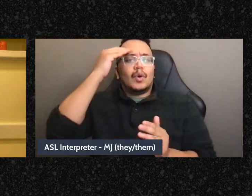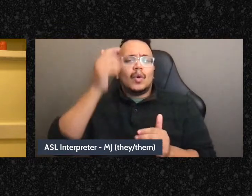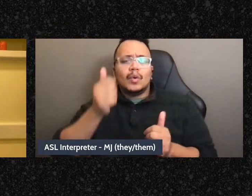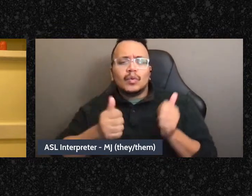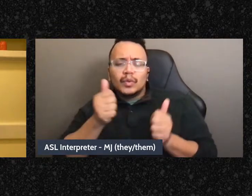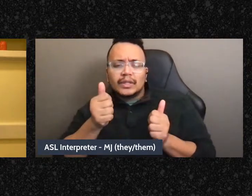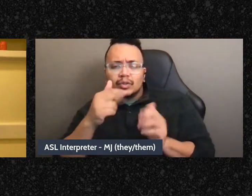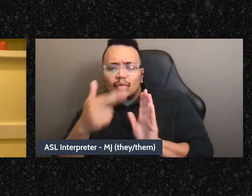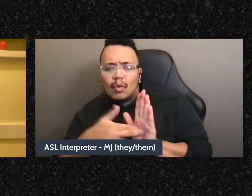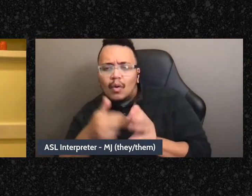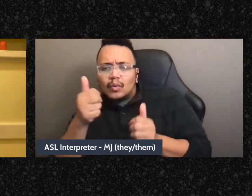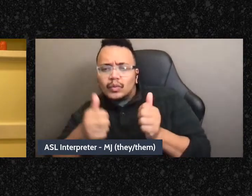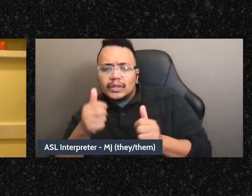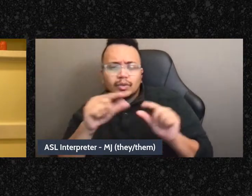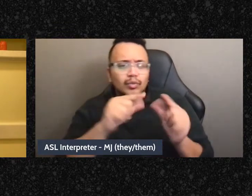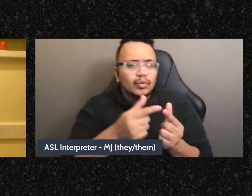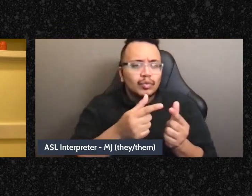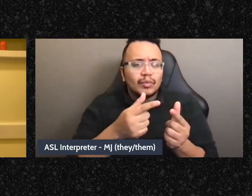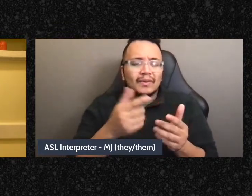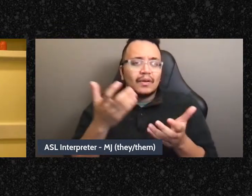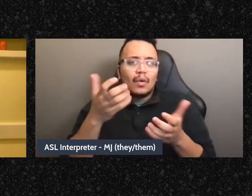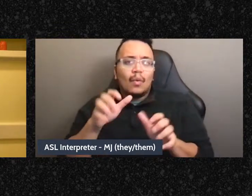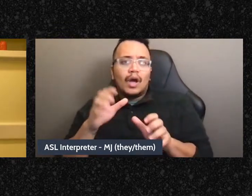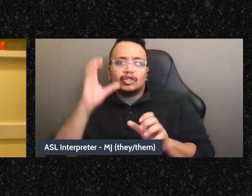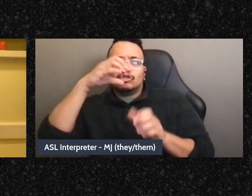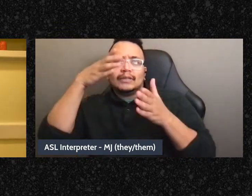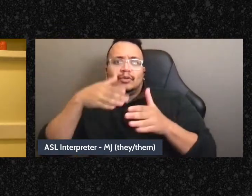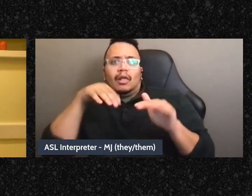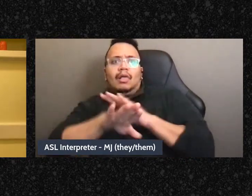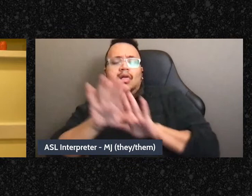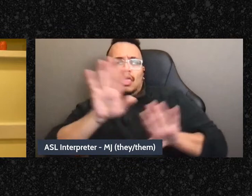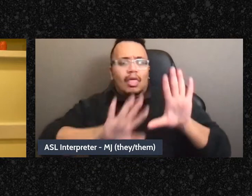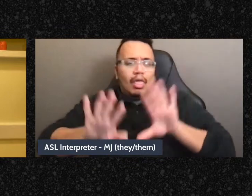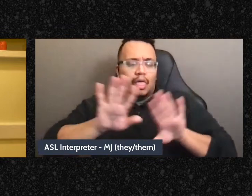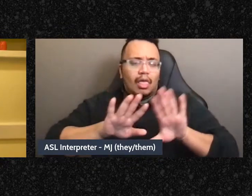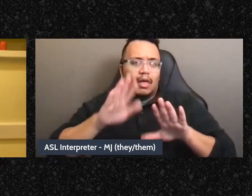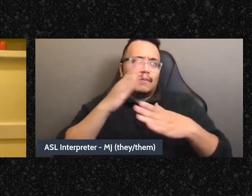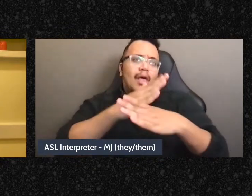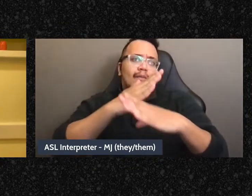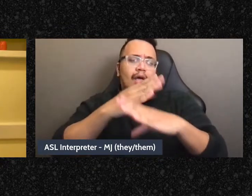and I'm here to block all the decisions” you know, um. So to me that's like the difference